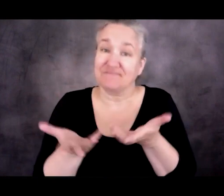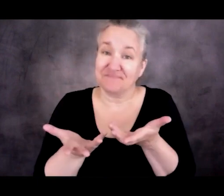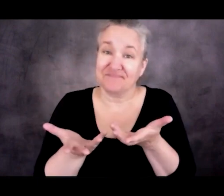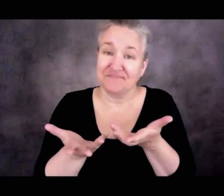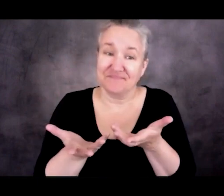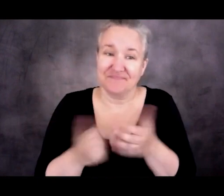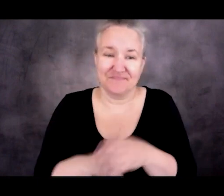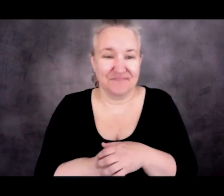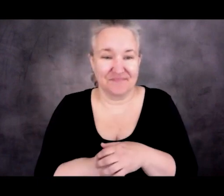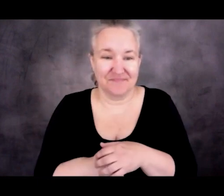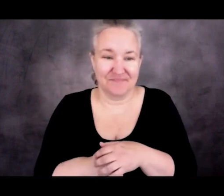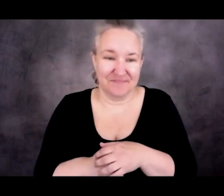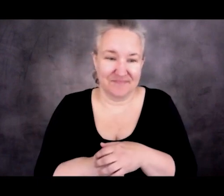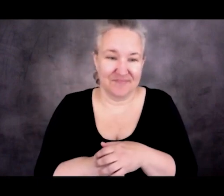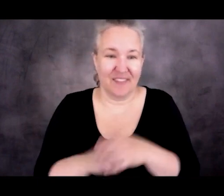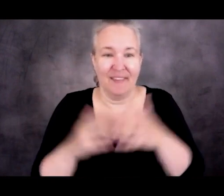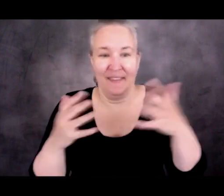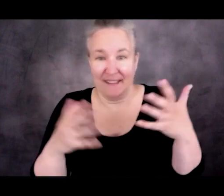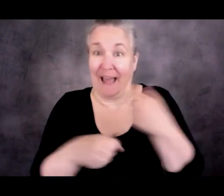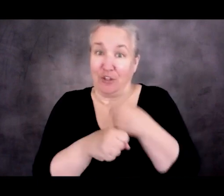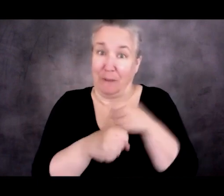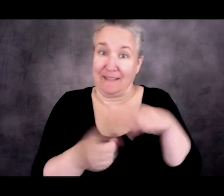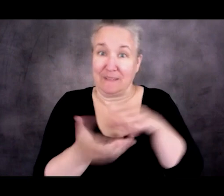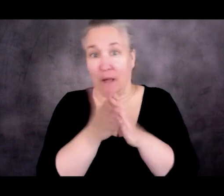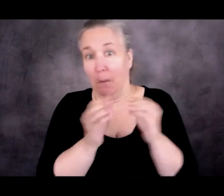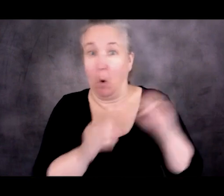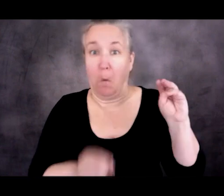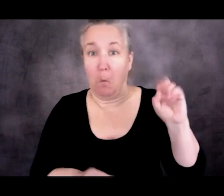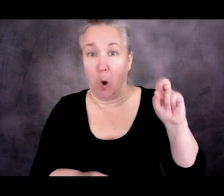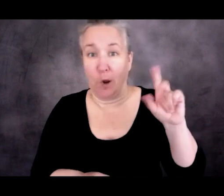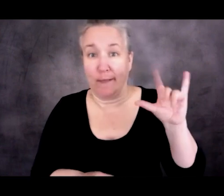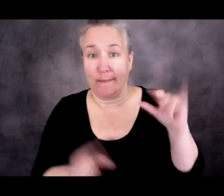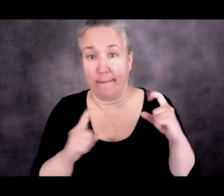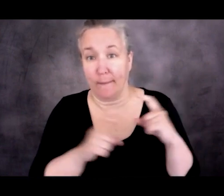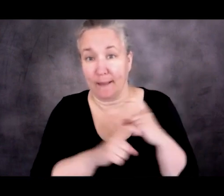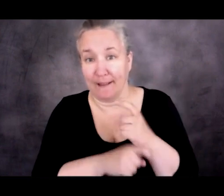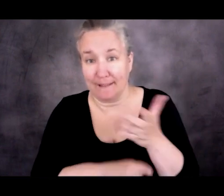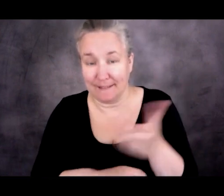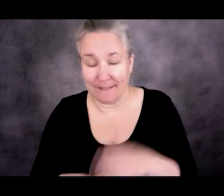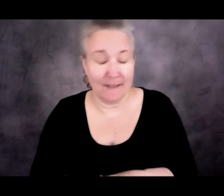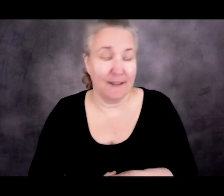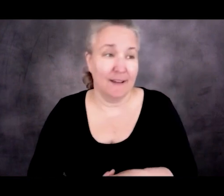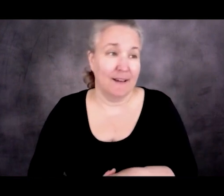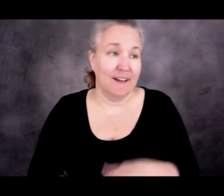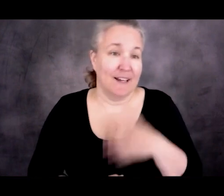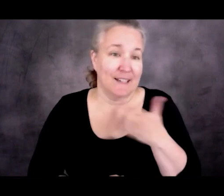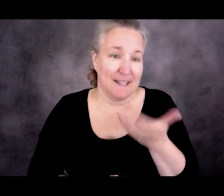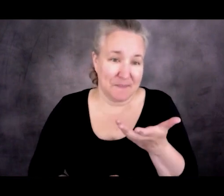morally complicated, because I want to understand